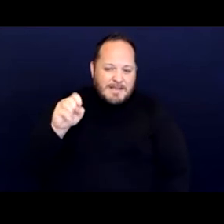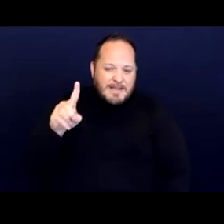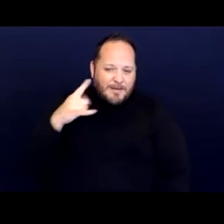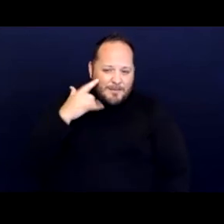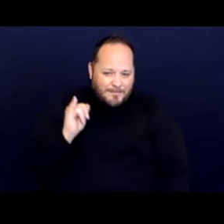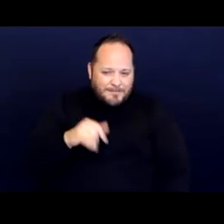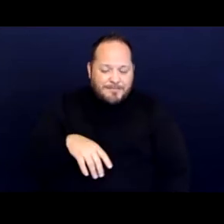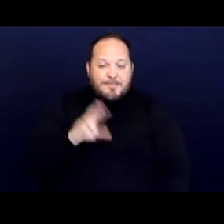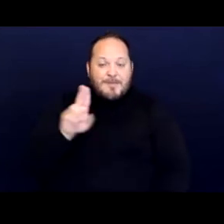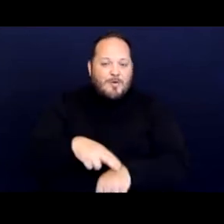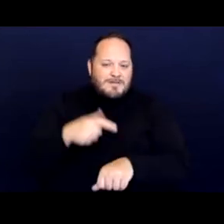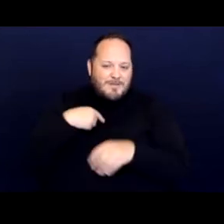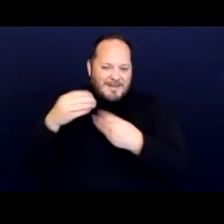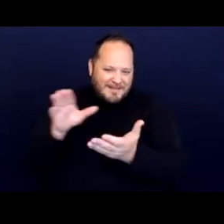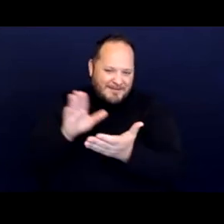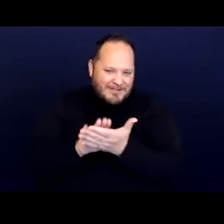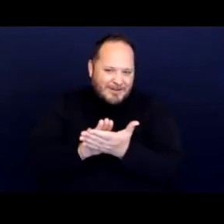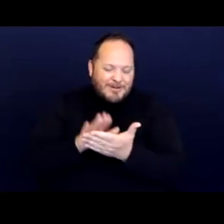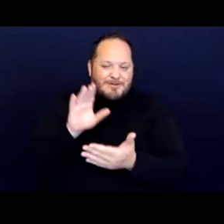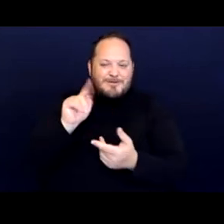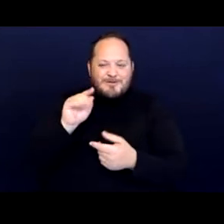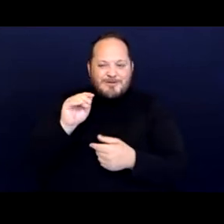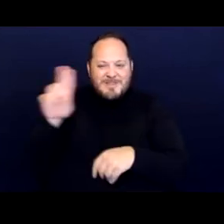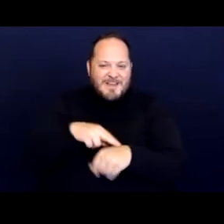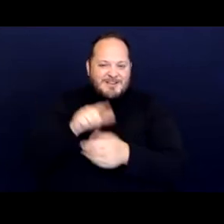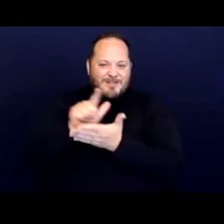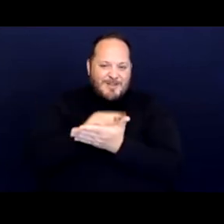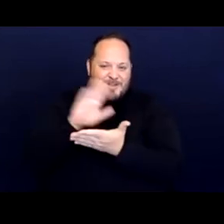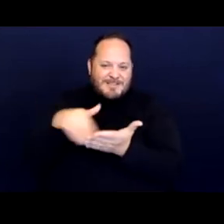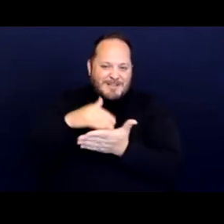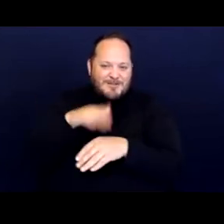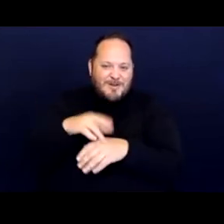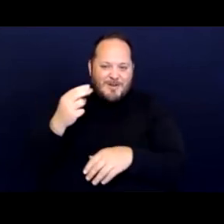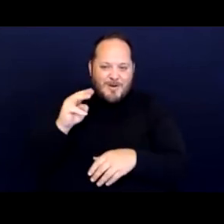give a shout out to the national law center on homelessness and poverty, disability rights